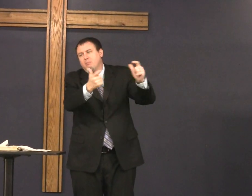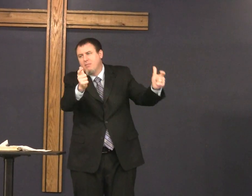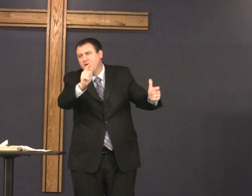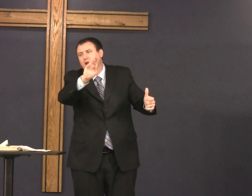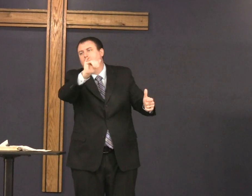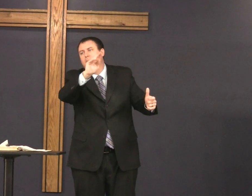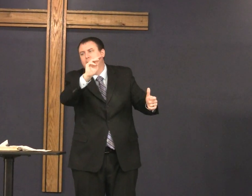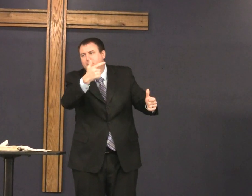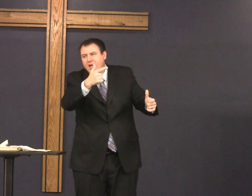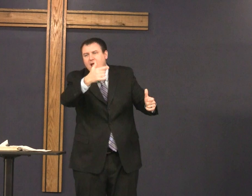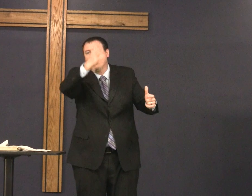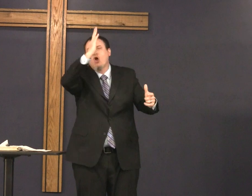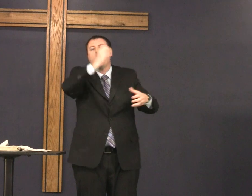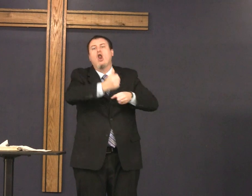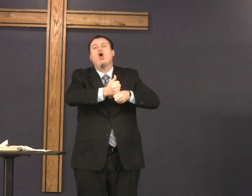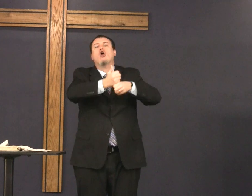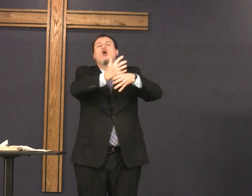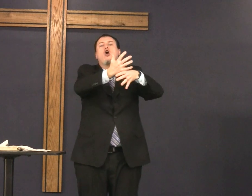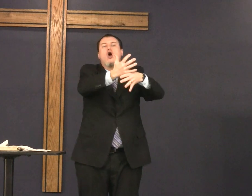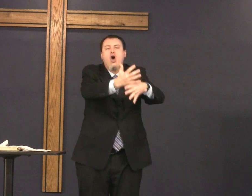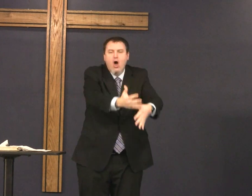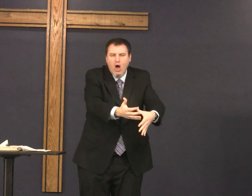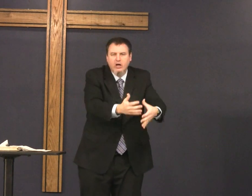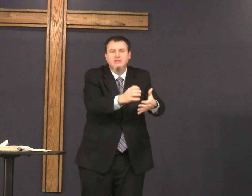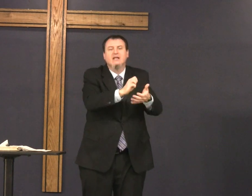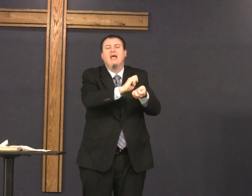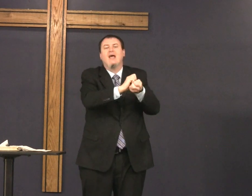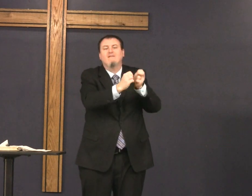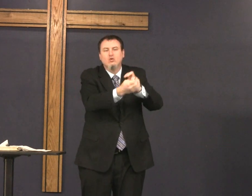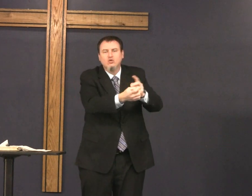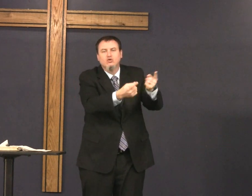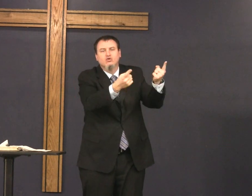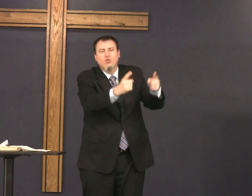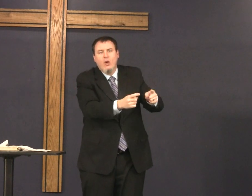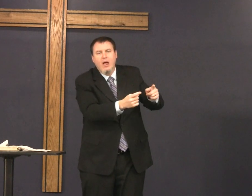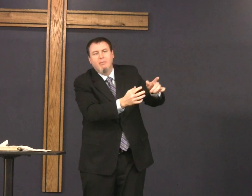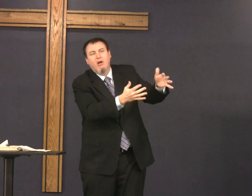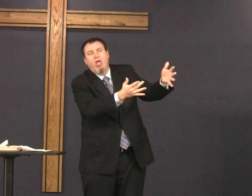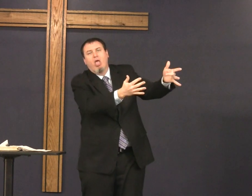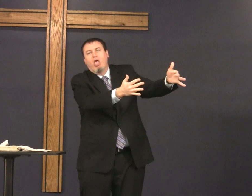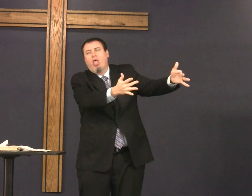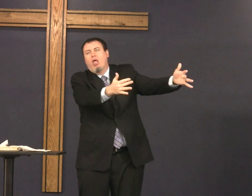buzzed the Big Bang that God caused Evolution to start